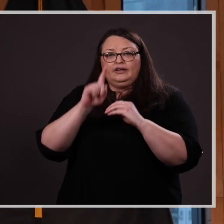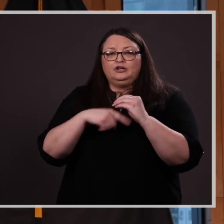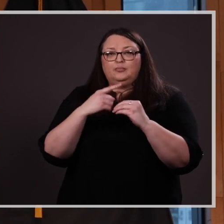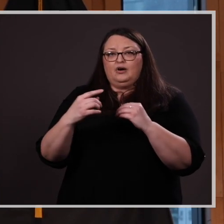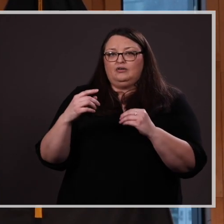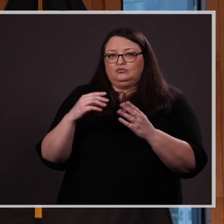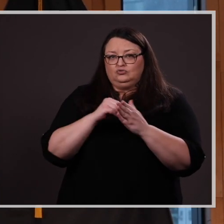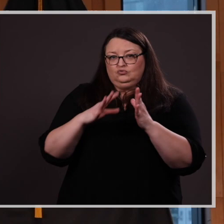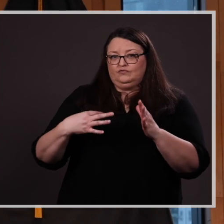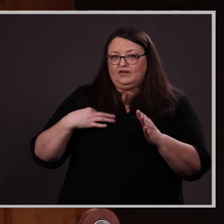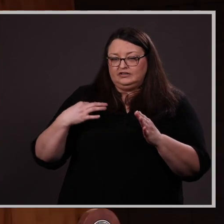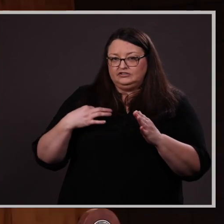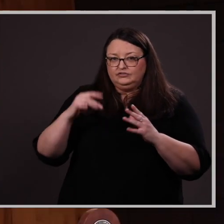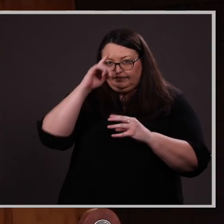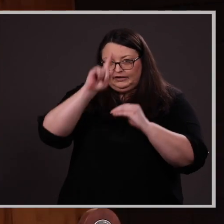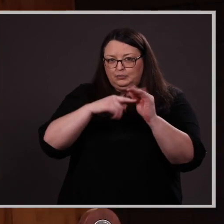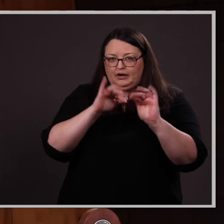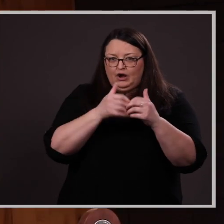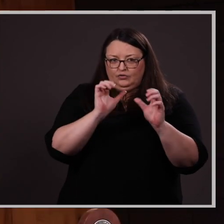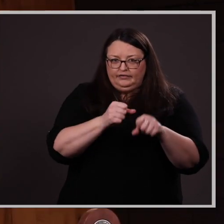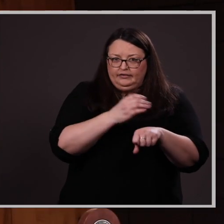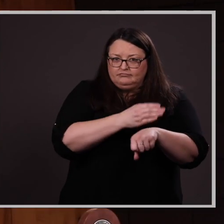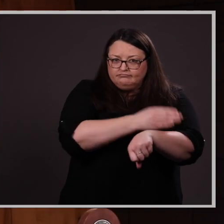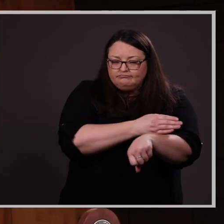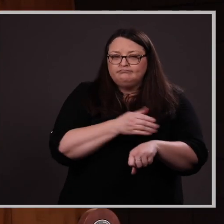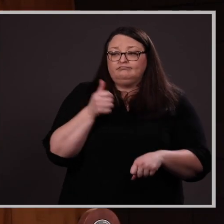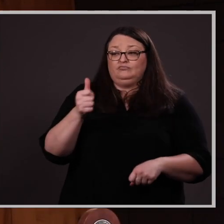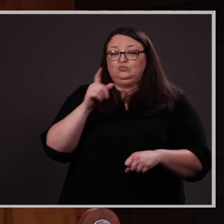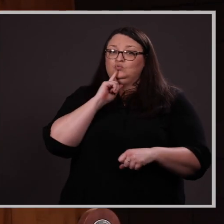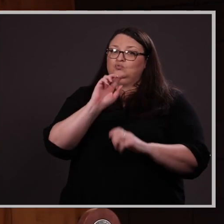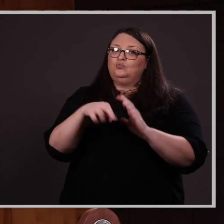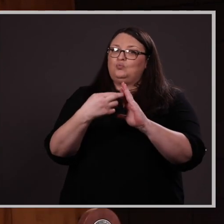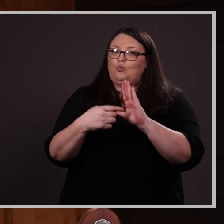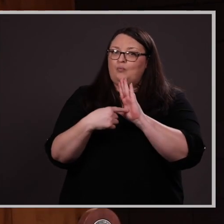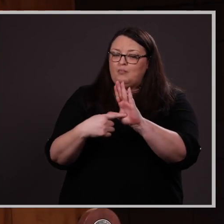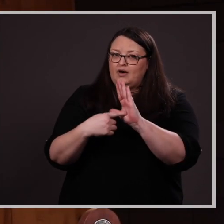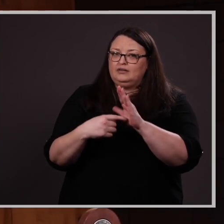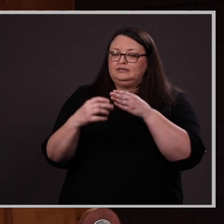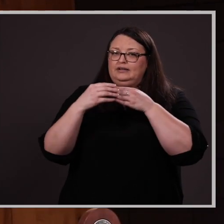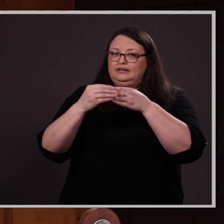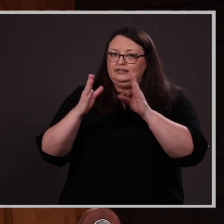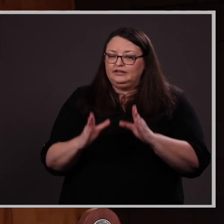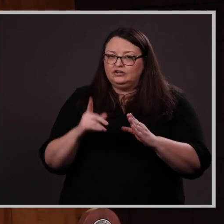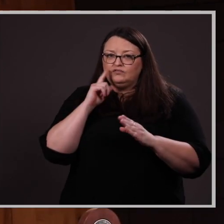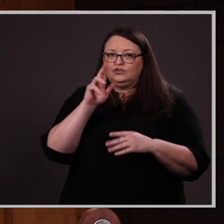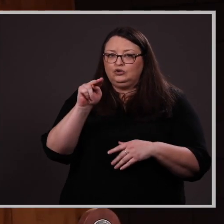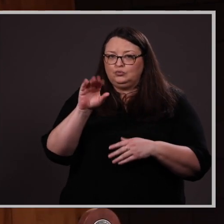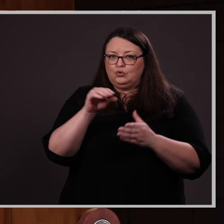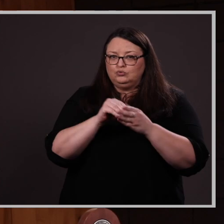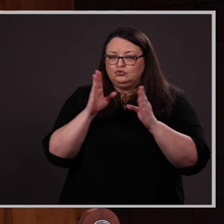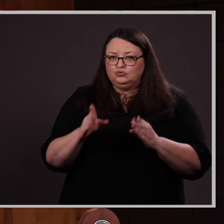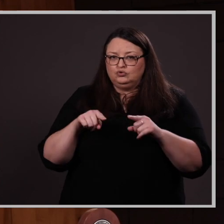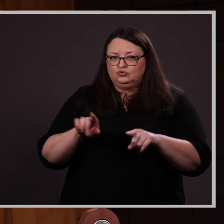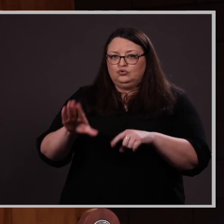for them to grow. Rachel has been a role model and leader to UNO students during her time